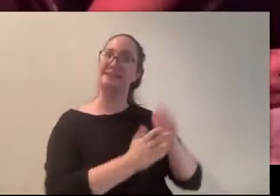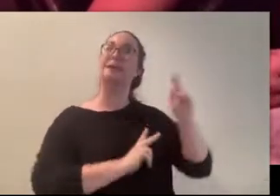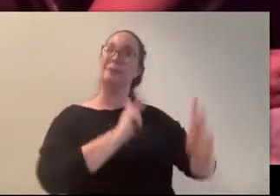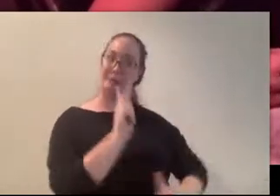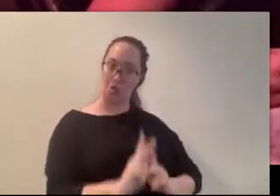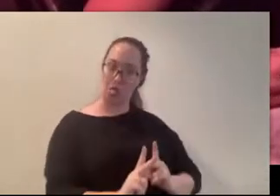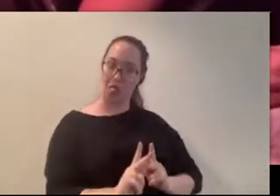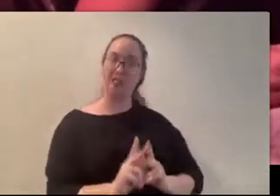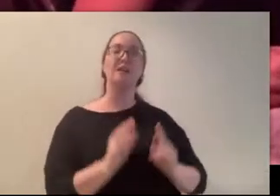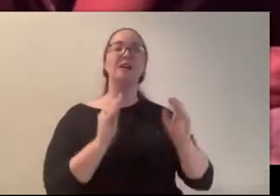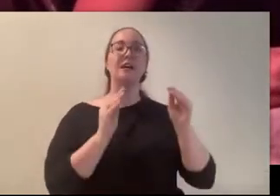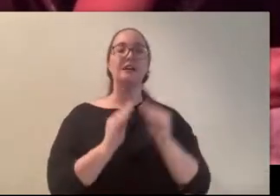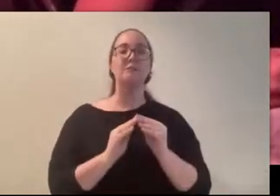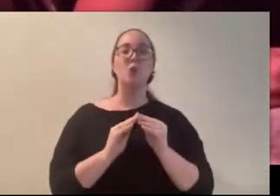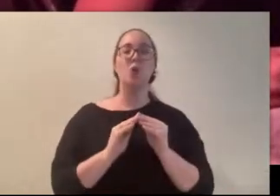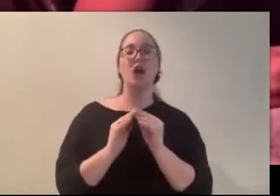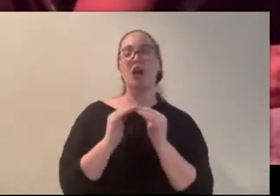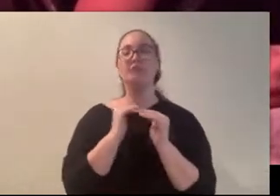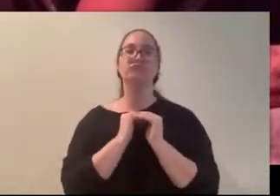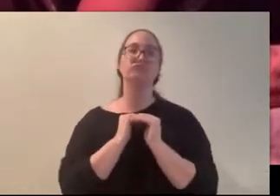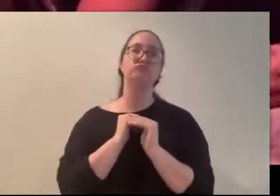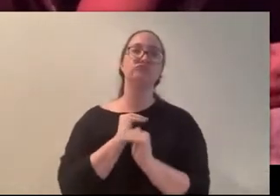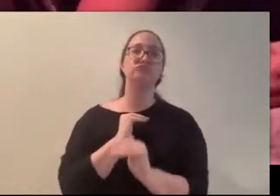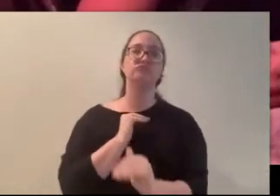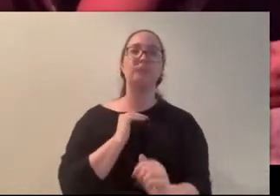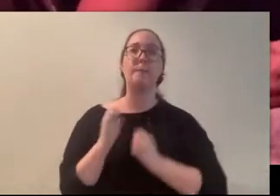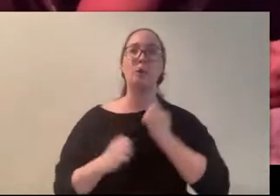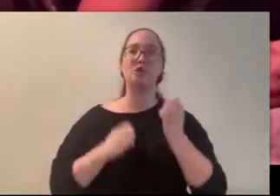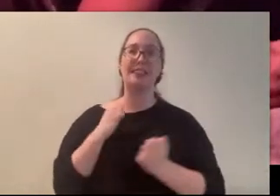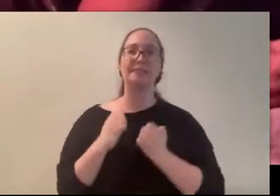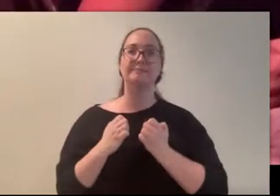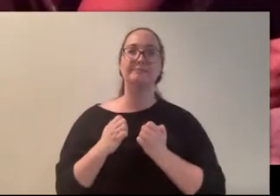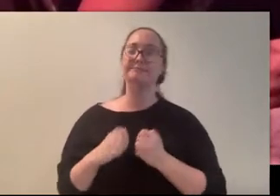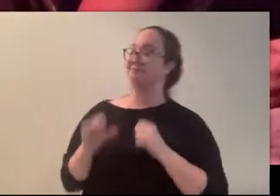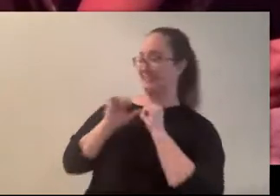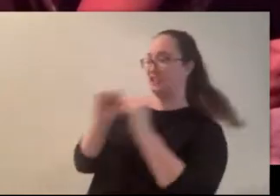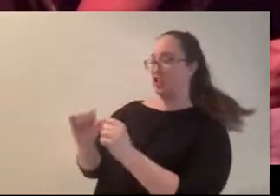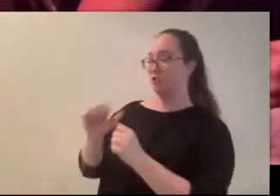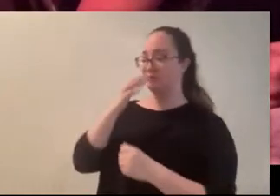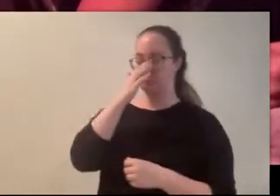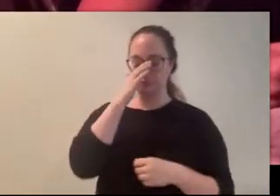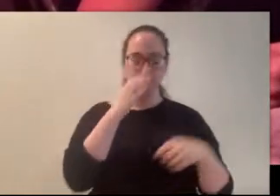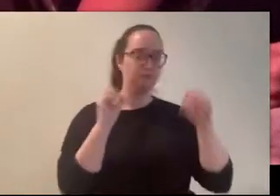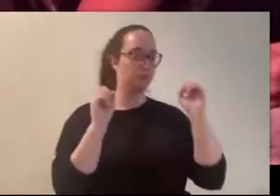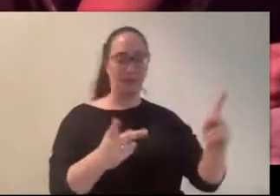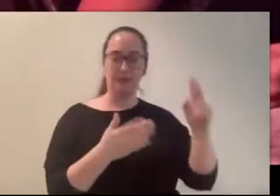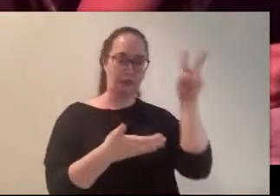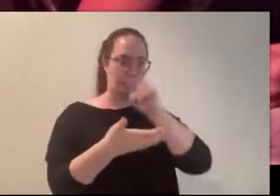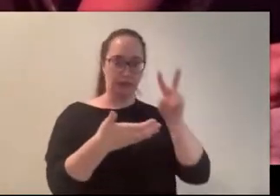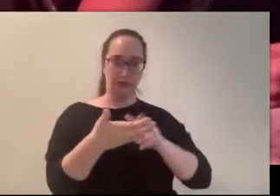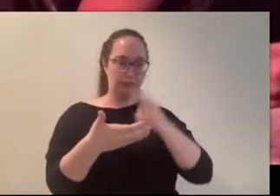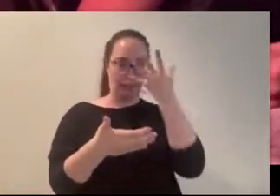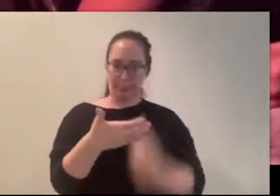Melancholy.. (Thomas) continue.. (Carly) Alright, thank you. Now I lost my spot. Hold on a second.